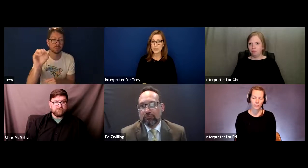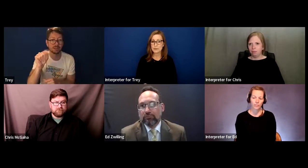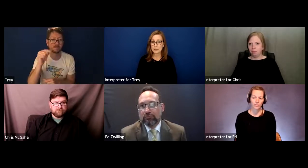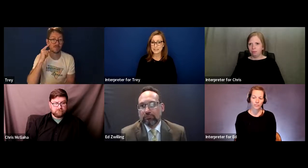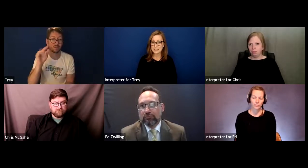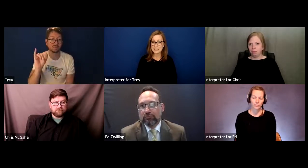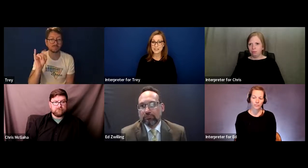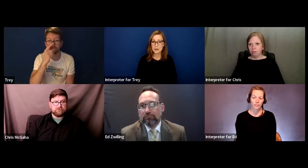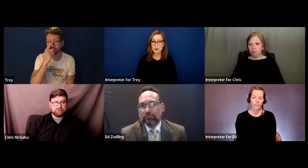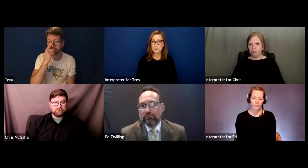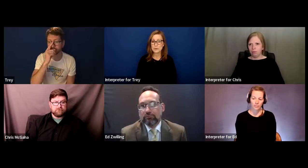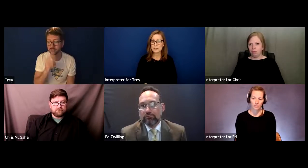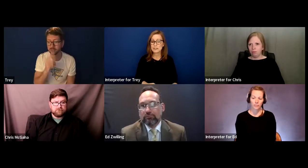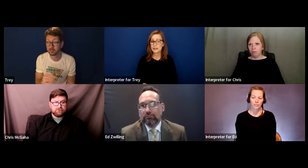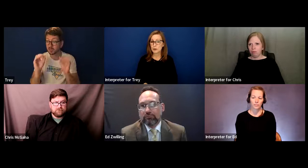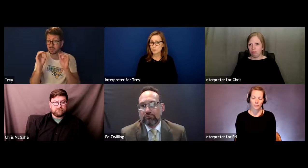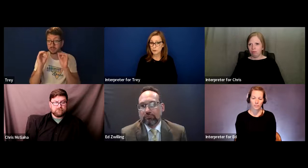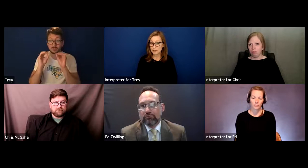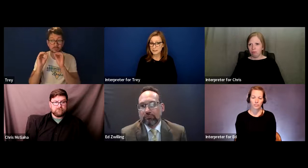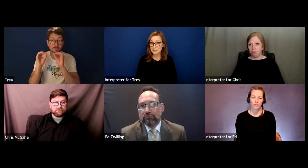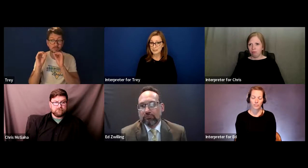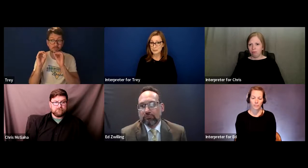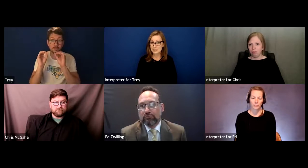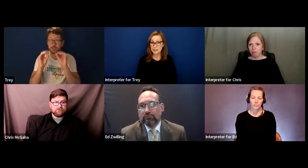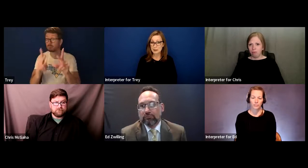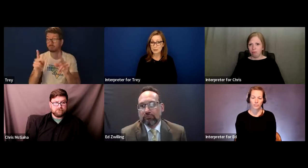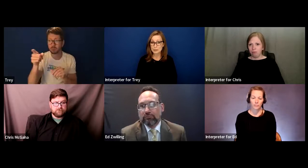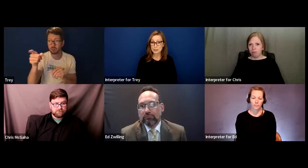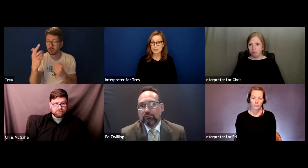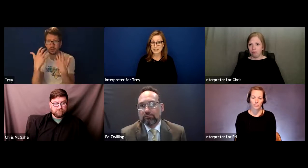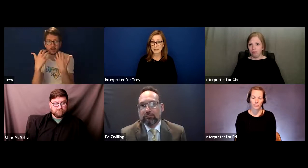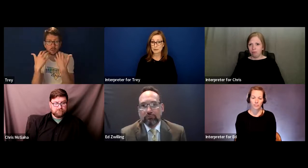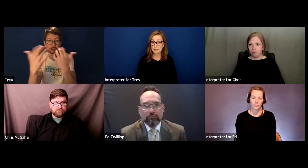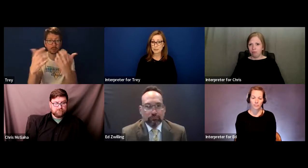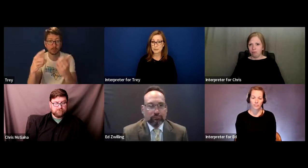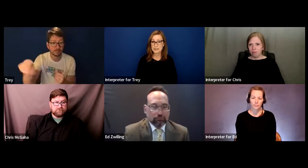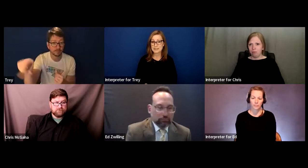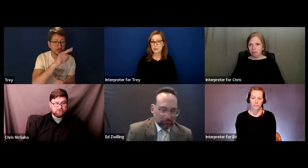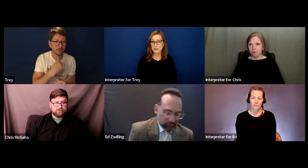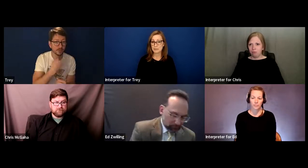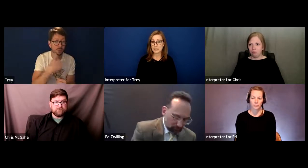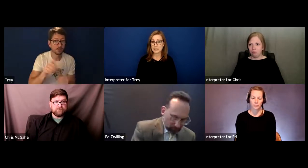whatever it is, we've just got to go for it, get take that ownership and self-advocate.